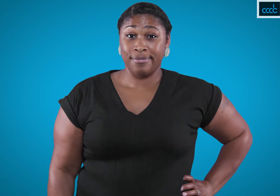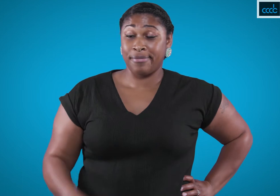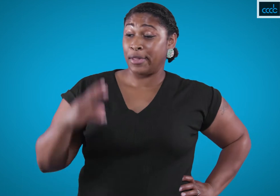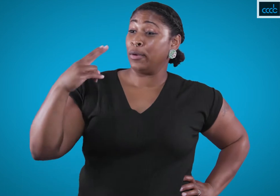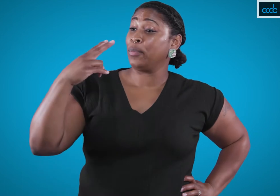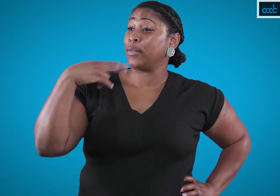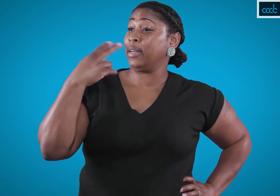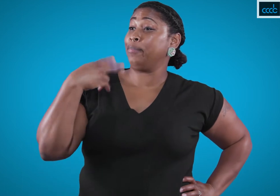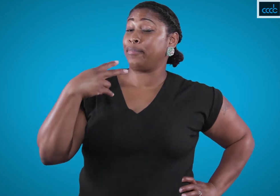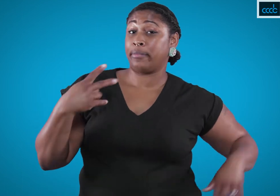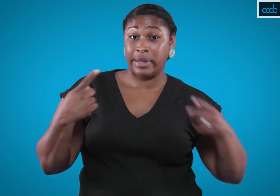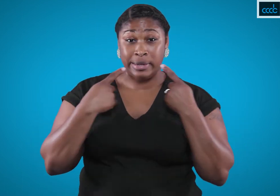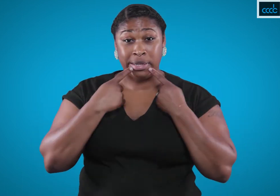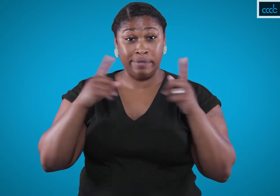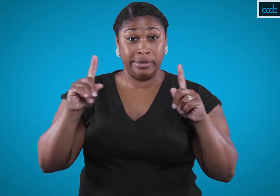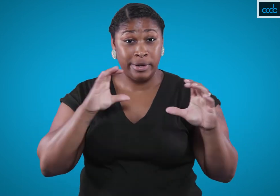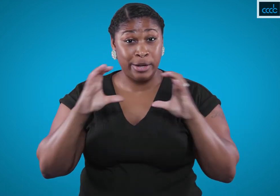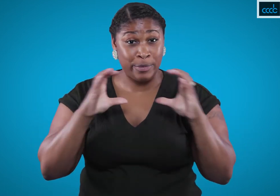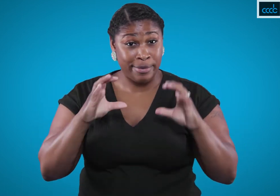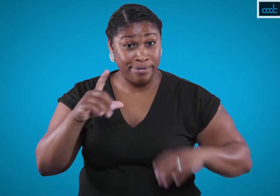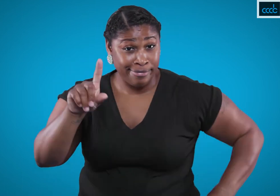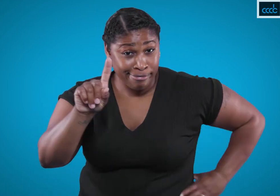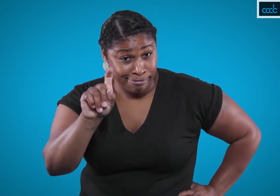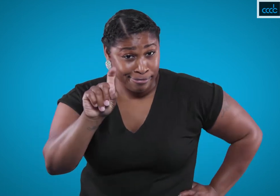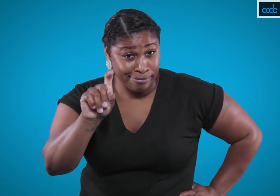Is reading lips a viable method of effective communication?